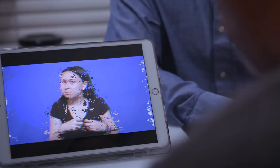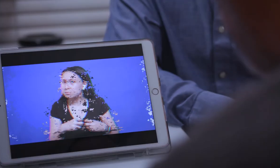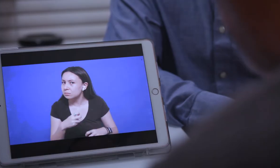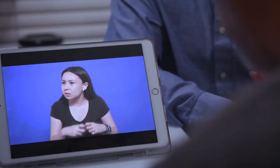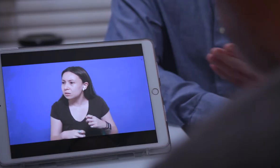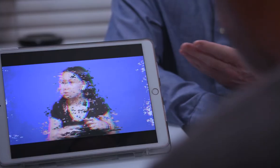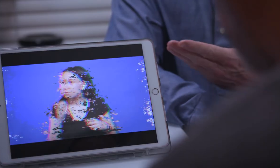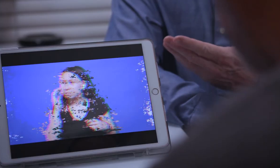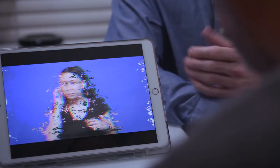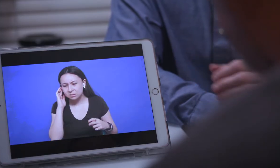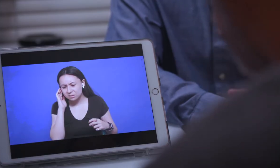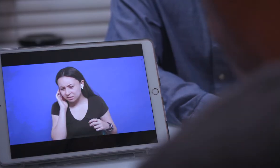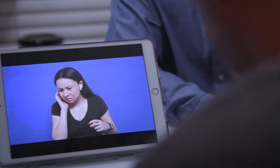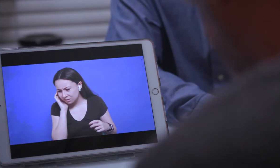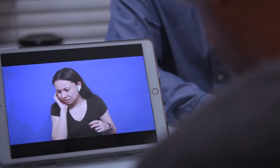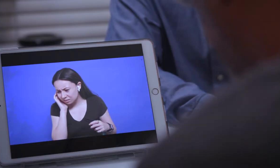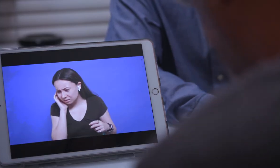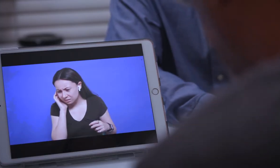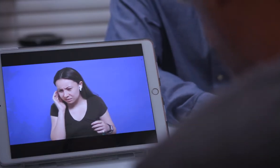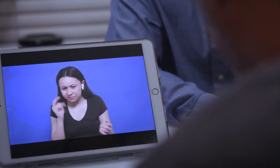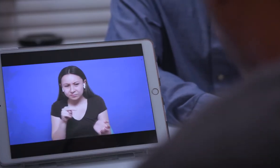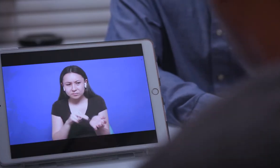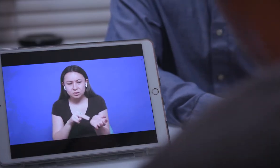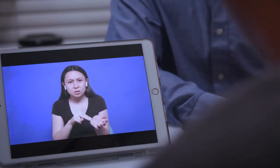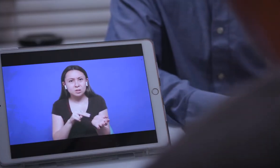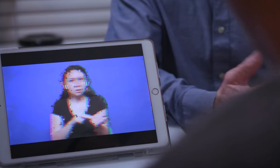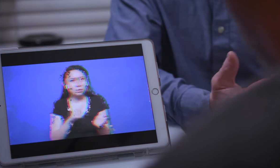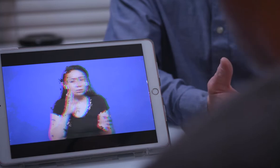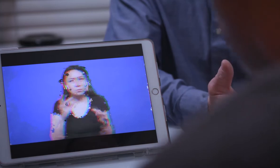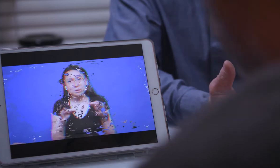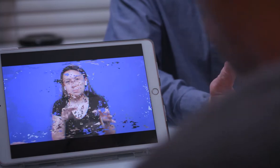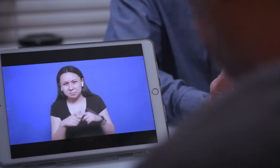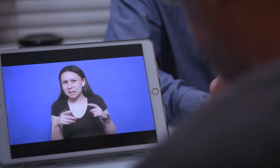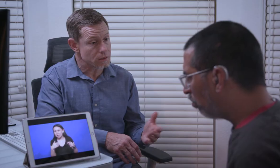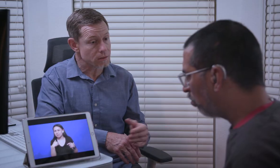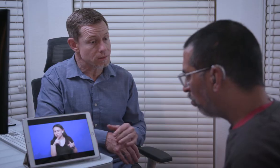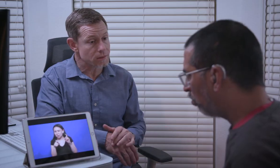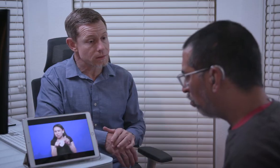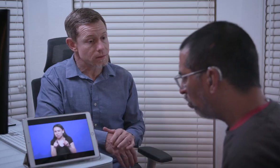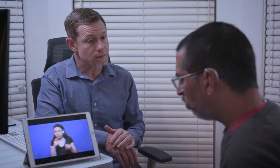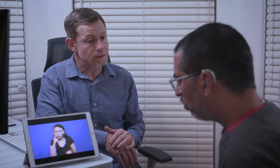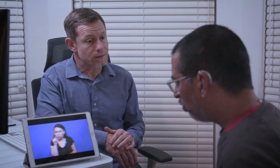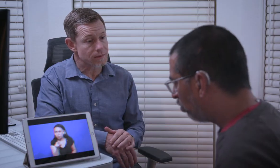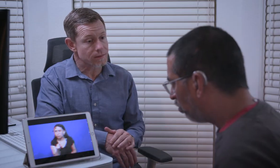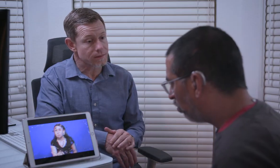[VRI Struggles to hear DOCTOR]: Nurse will explain but has questions for you.